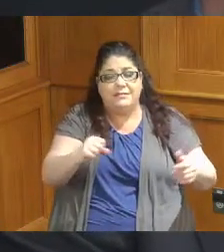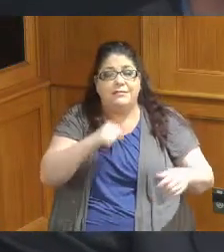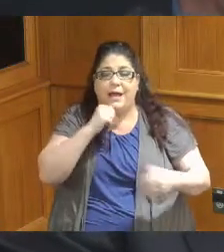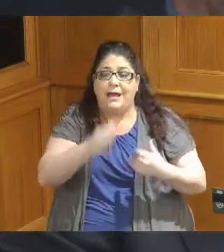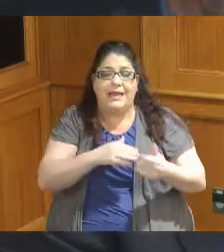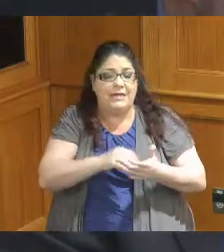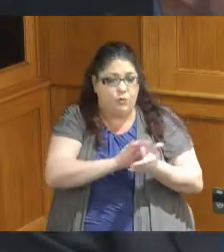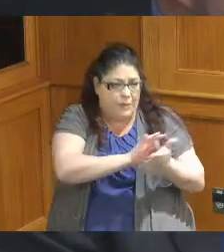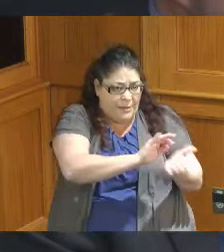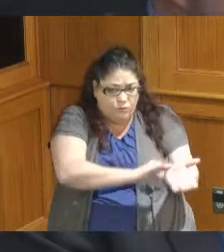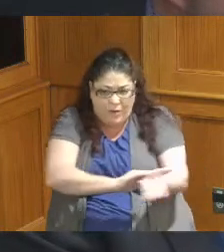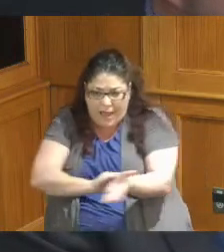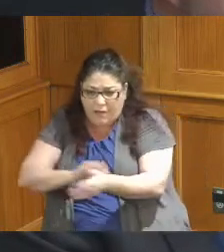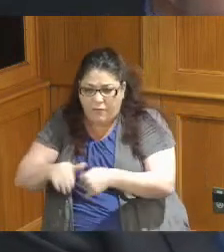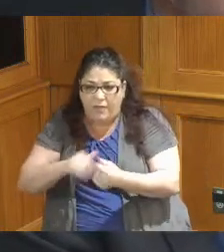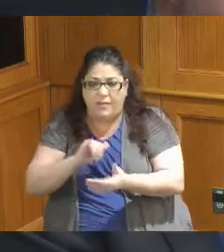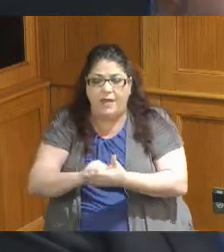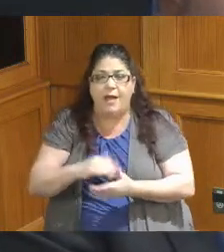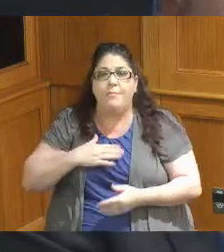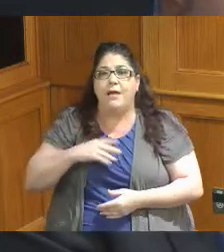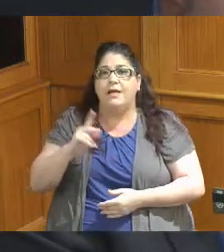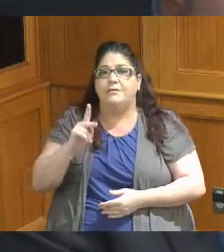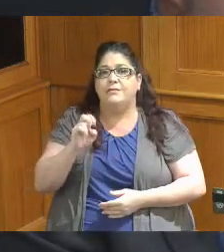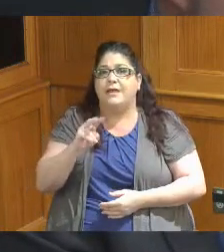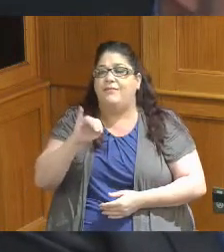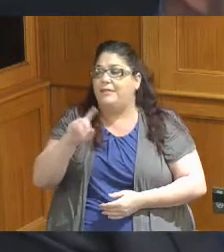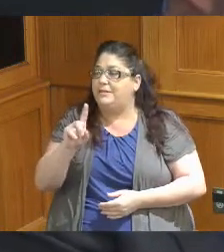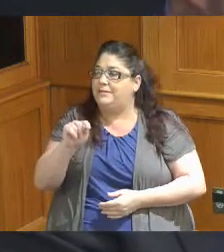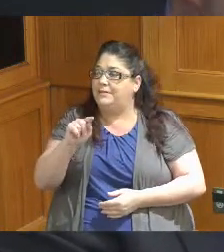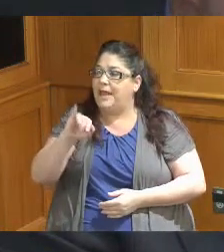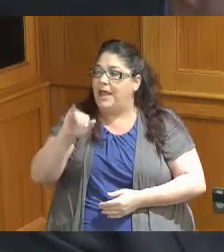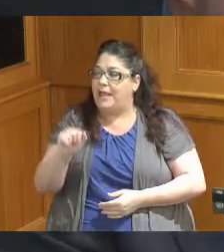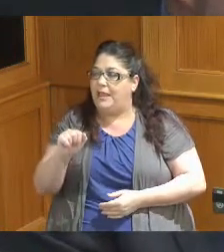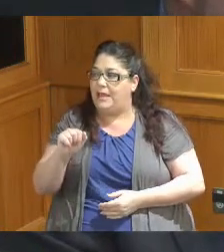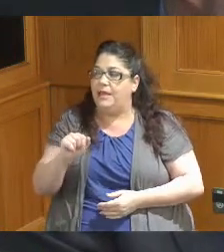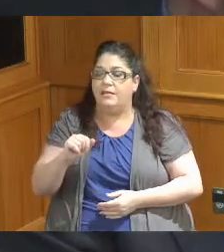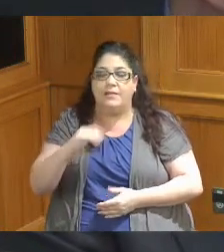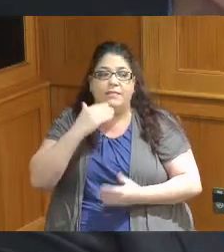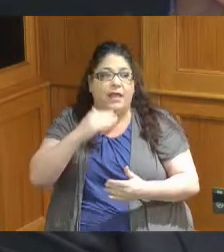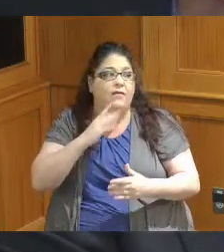things so my chief is Kevin ThaI appreciate his work on this in addition to the other Chiefs